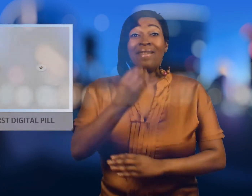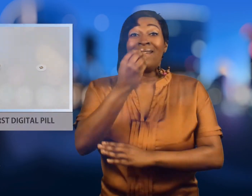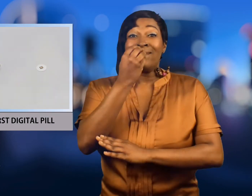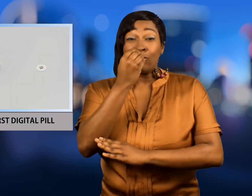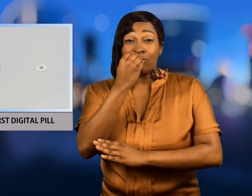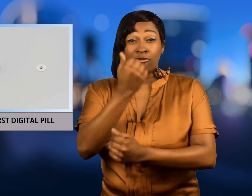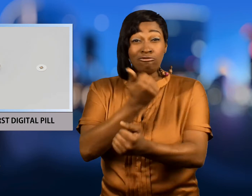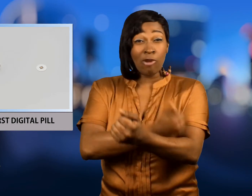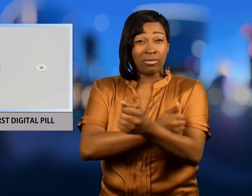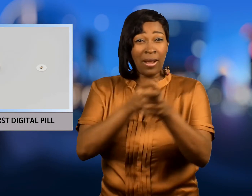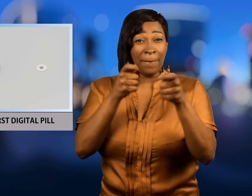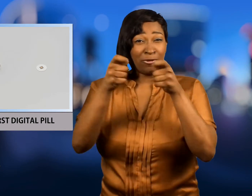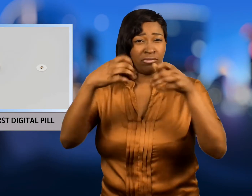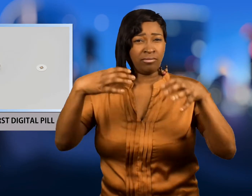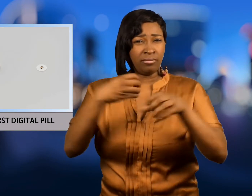The Food and Drug Administration